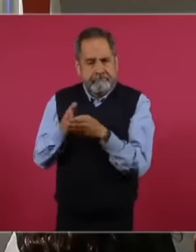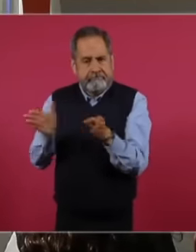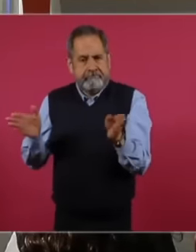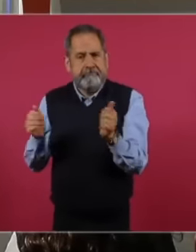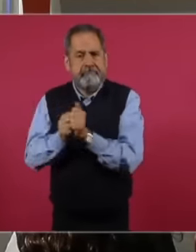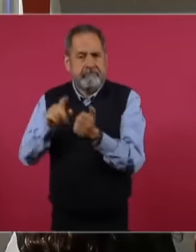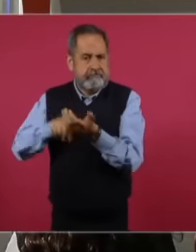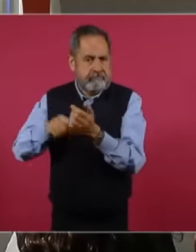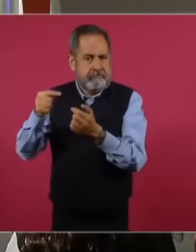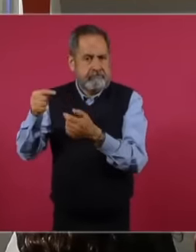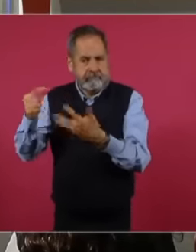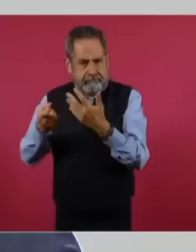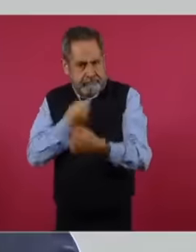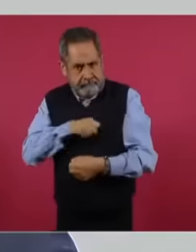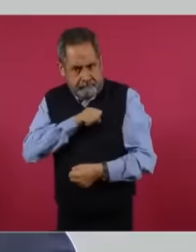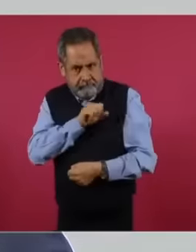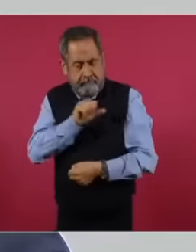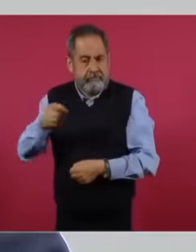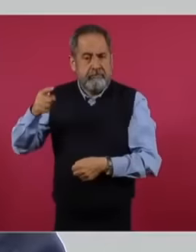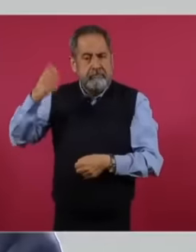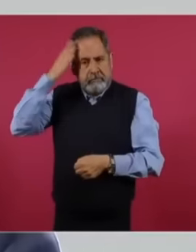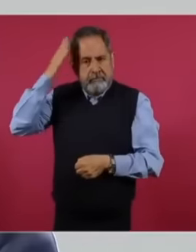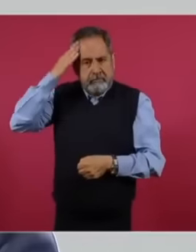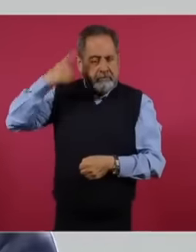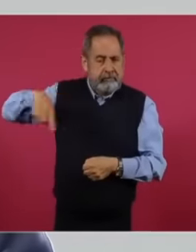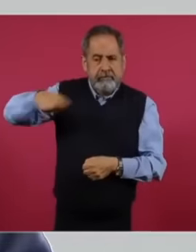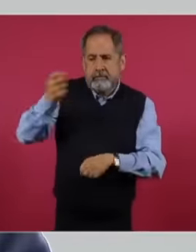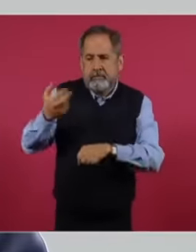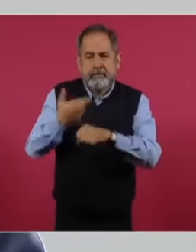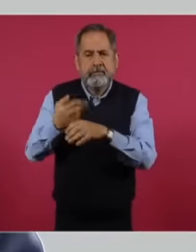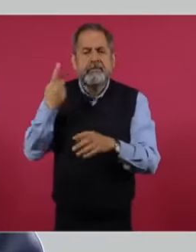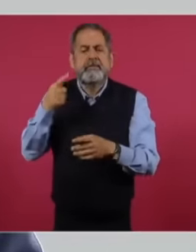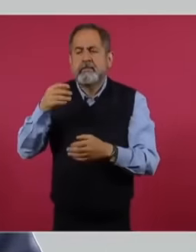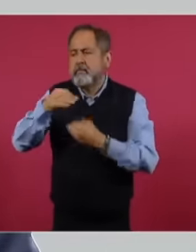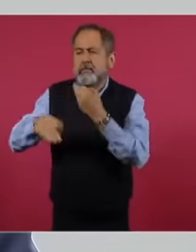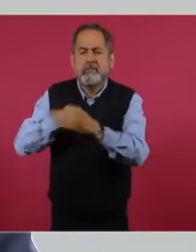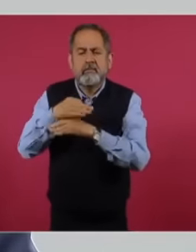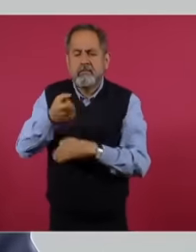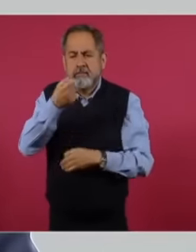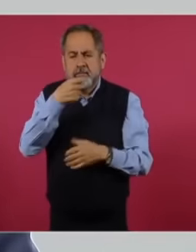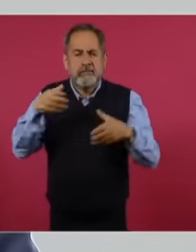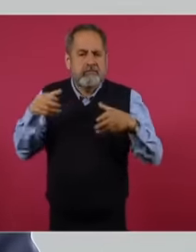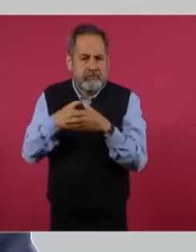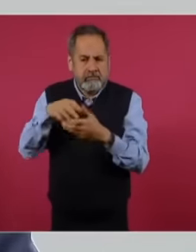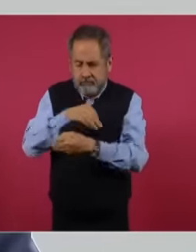health sectors under the leadership of our secretariat so that all medicines are of the highest